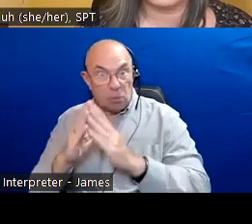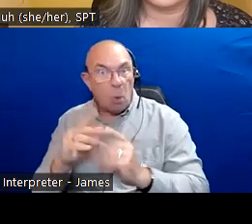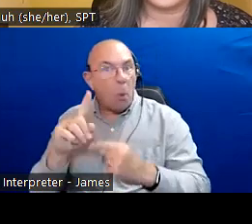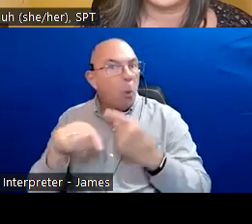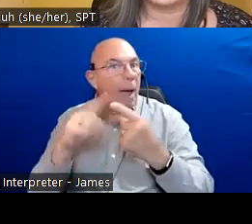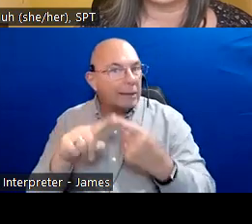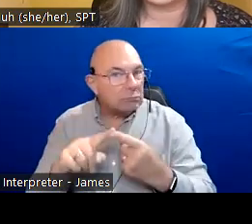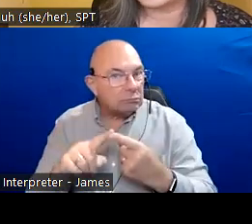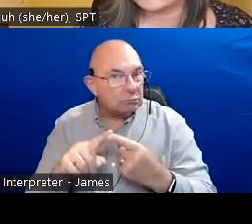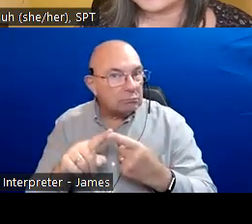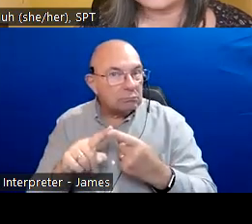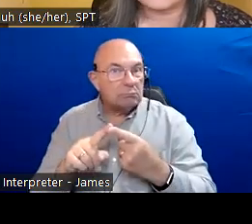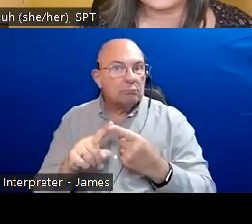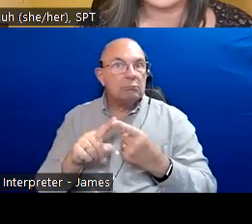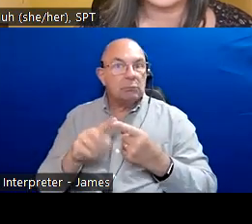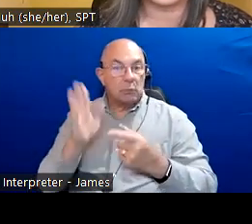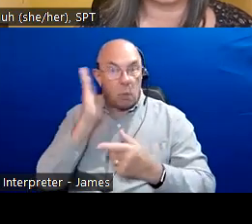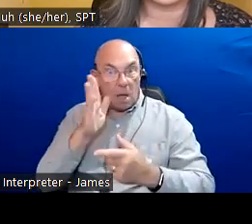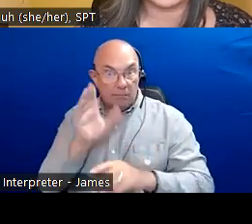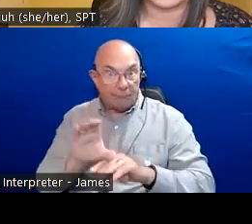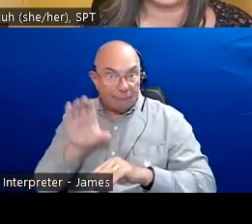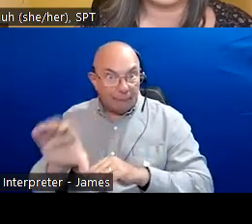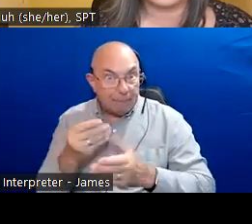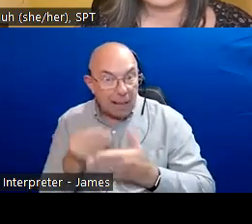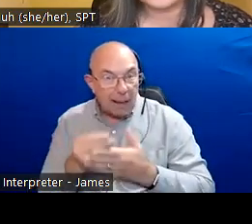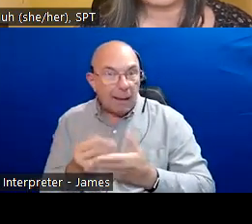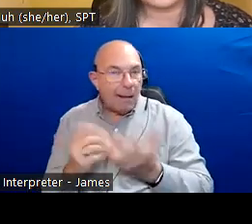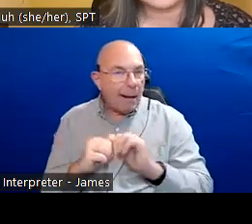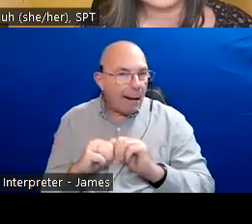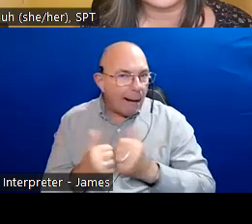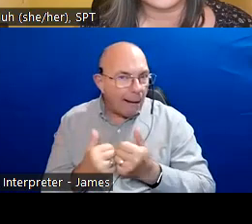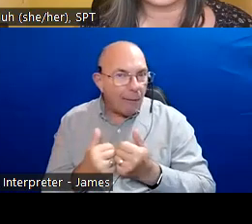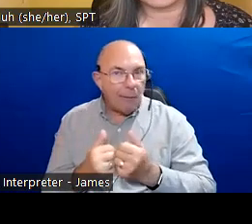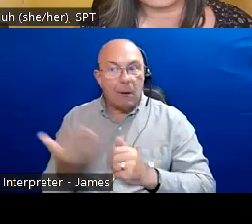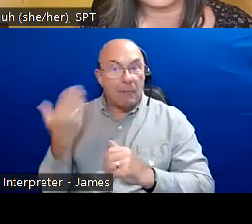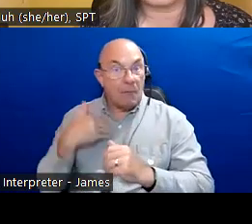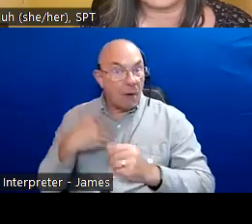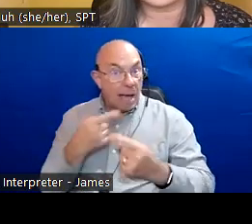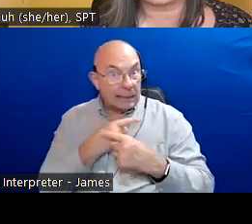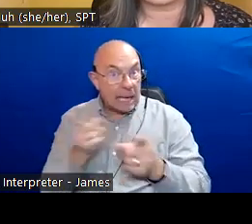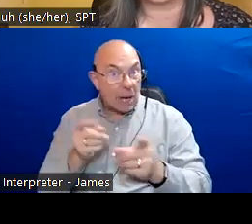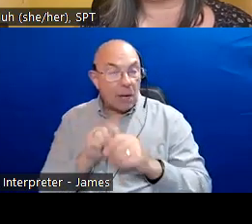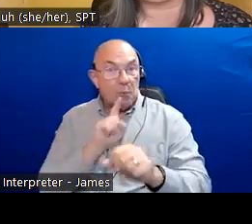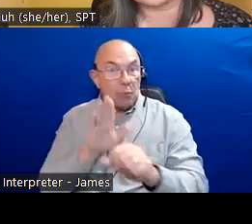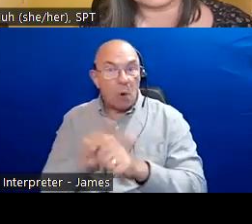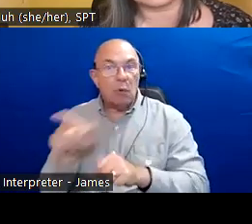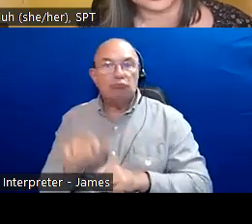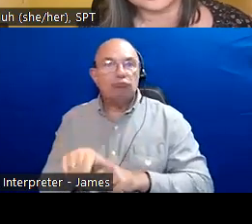Through knowledge, generation, debate, civic engagement, advocacy and collaboration. To spark social and policy change. So, this by election is unique.